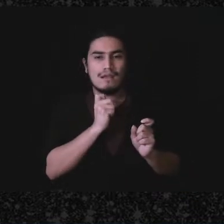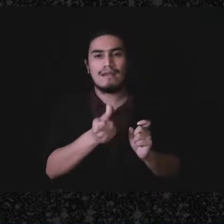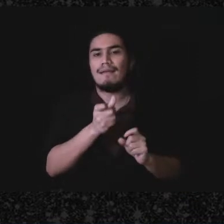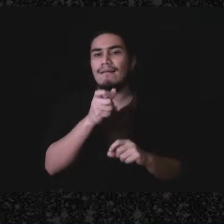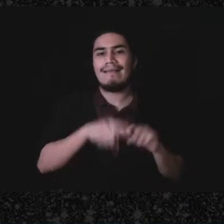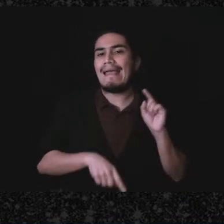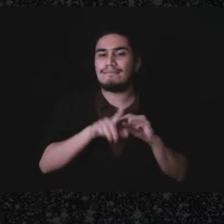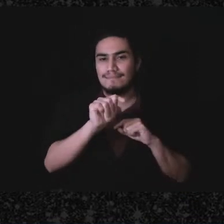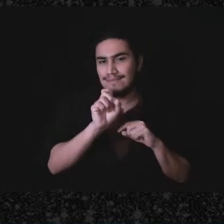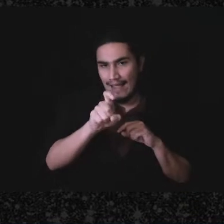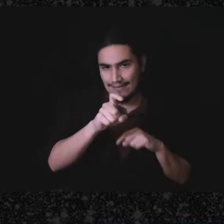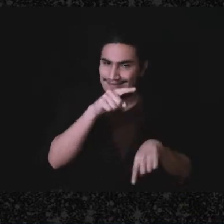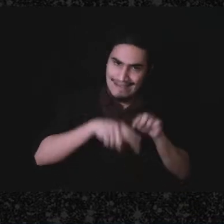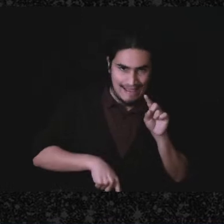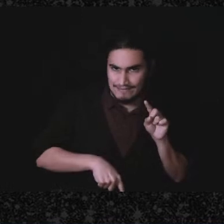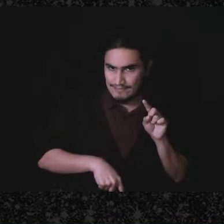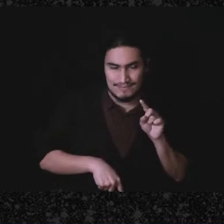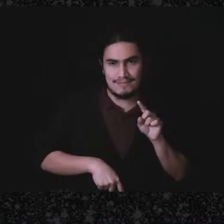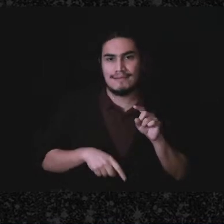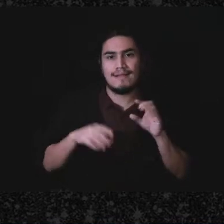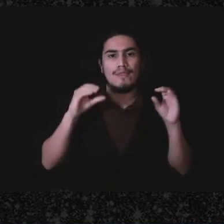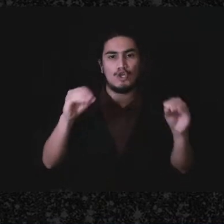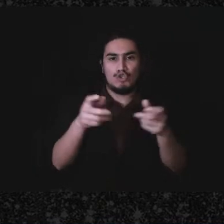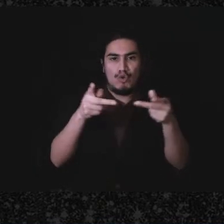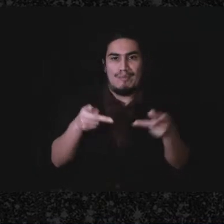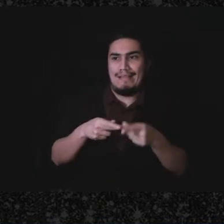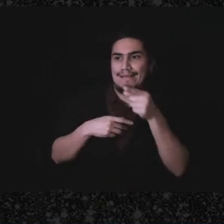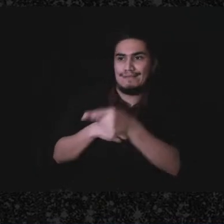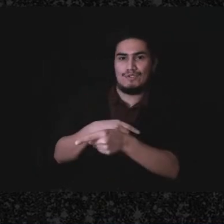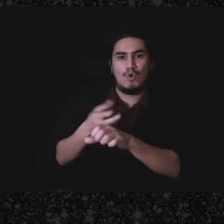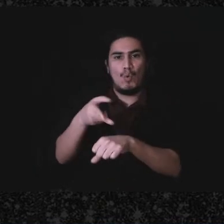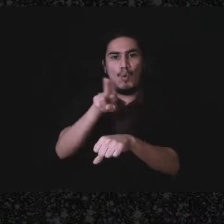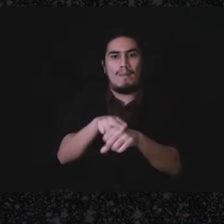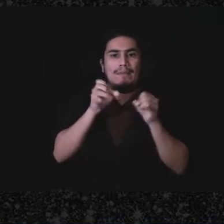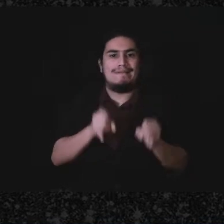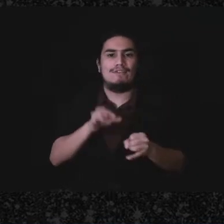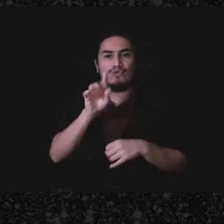in fact there's not a place to report a gift on the regular individual tax return, the 1040.